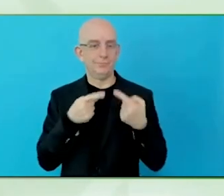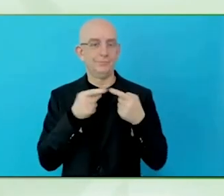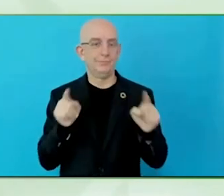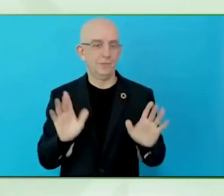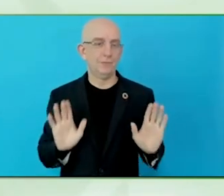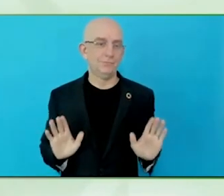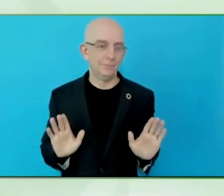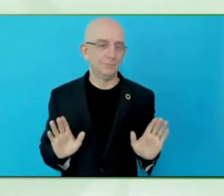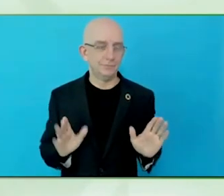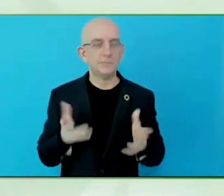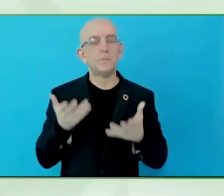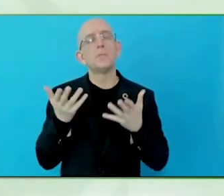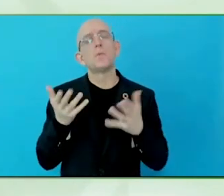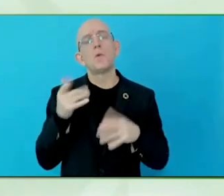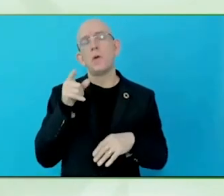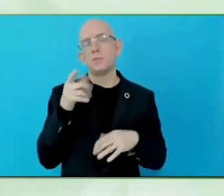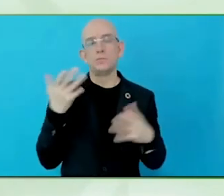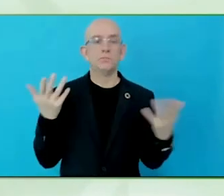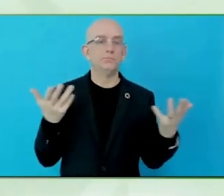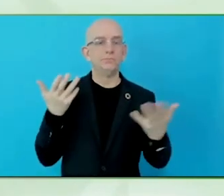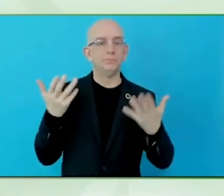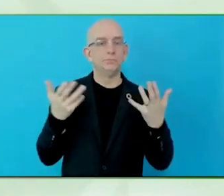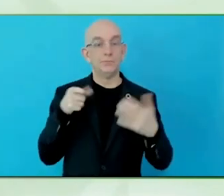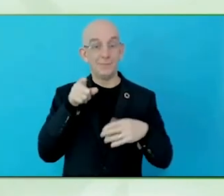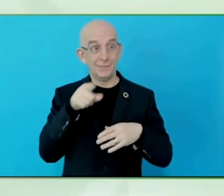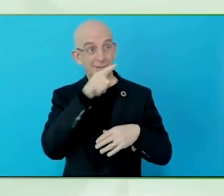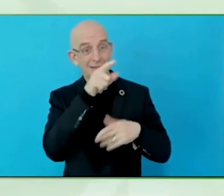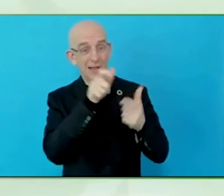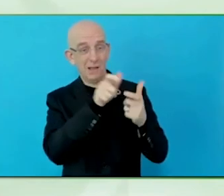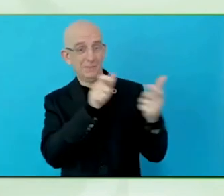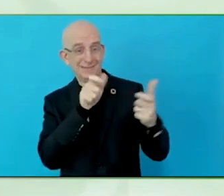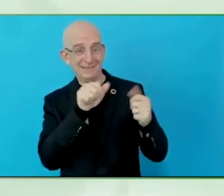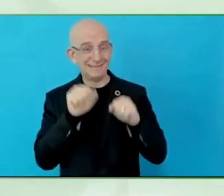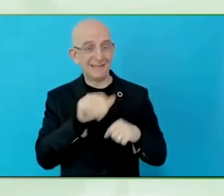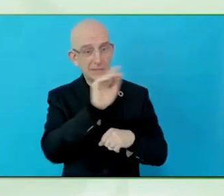believe the data, and you will tell them, there is a 13.1 trillion --